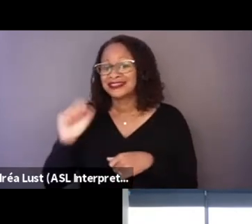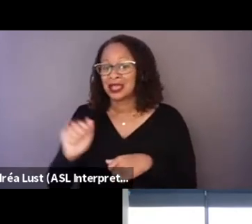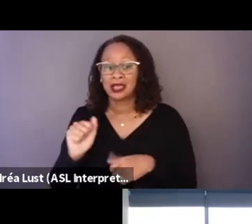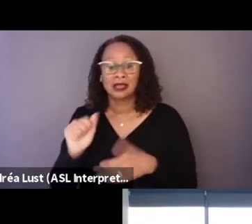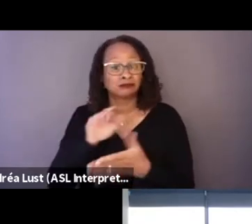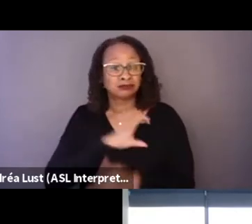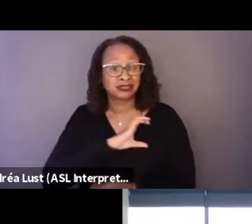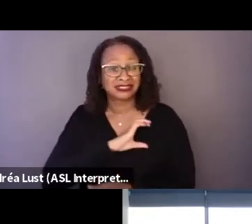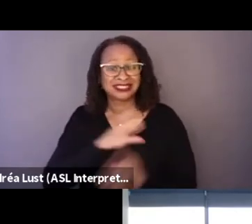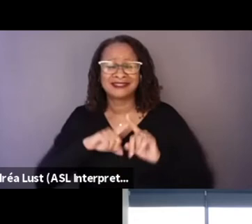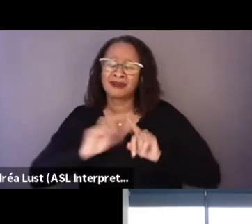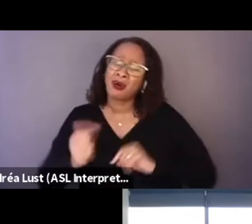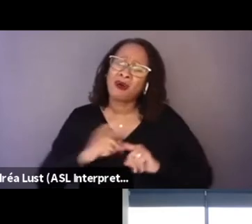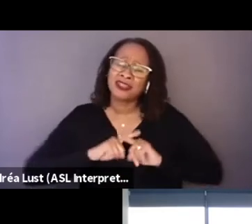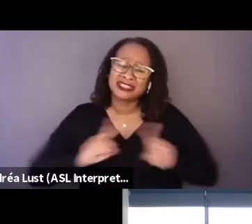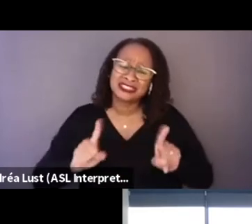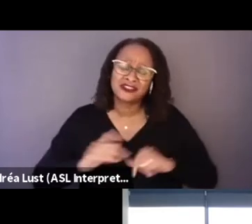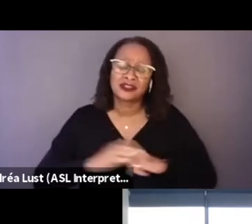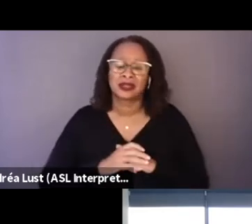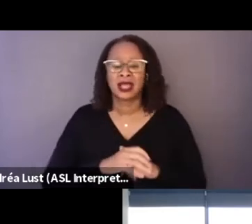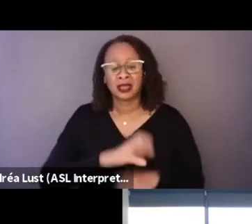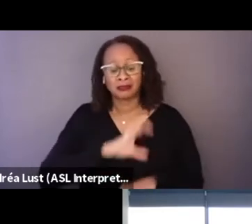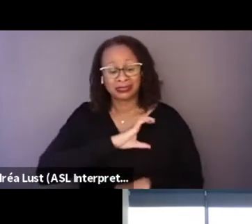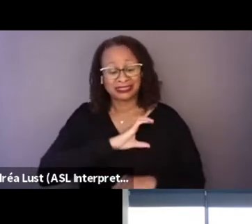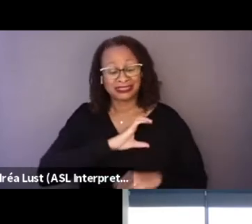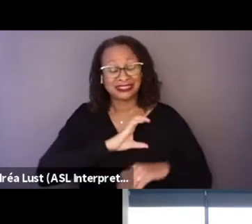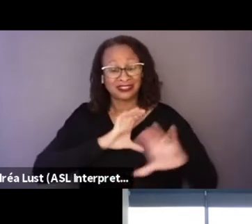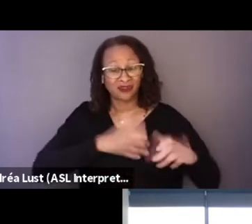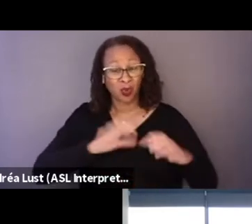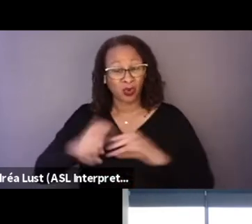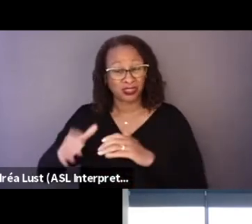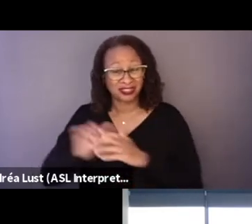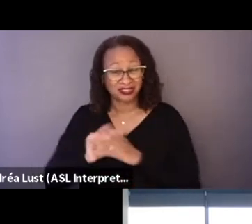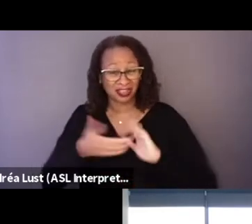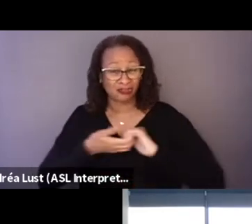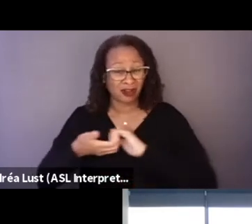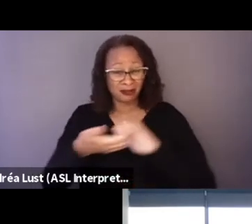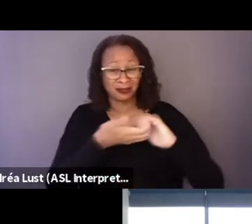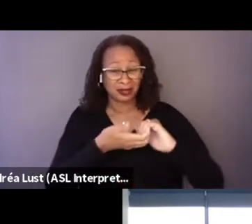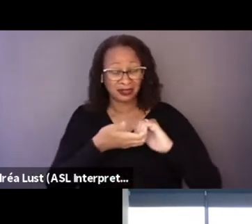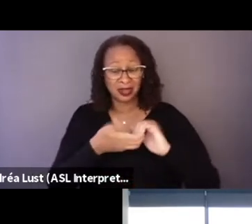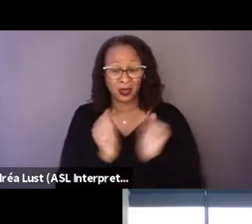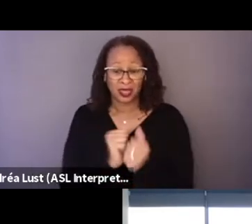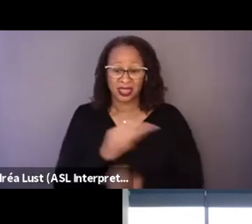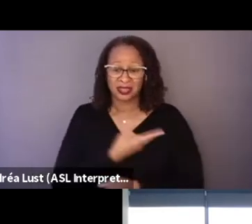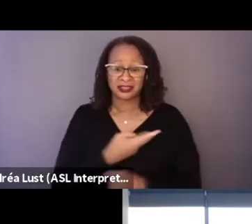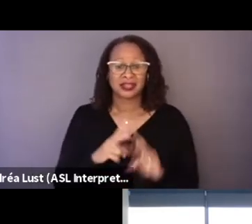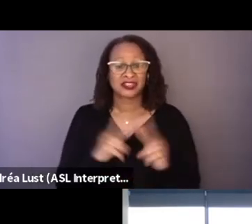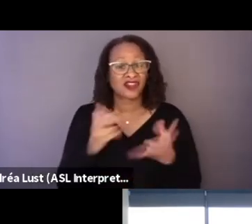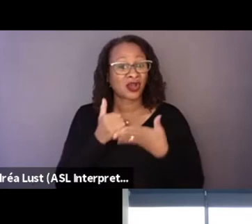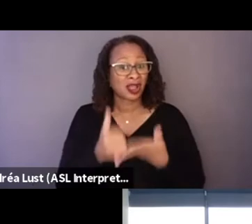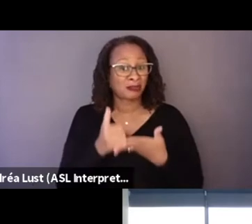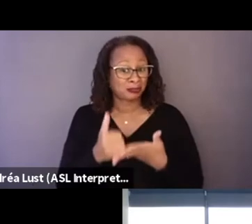different police forces that collaborated was very helpful in gaining access,